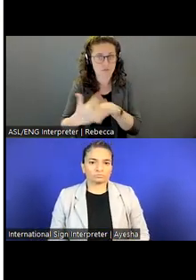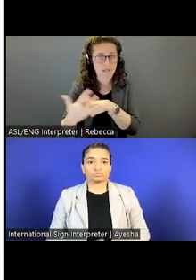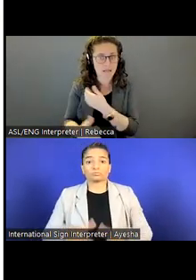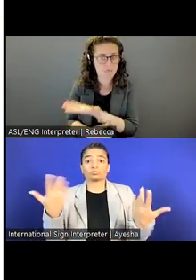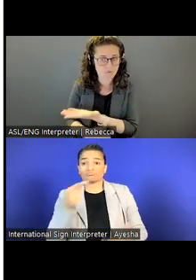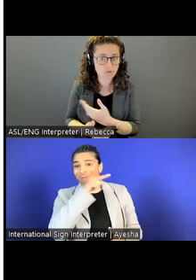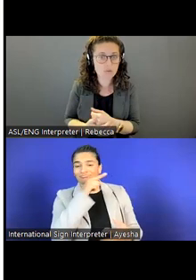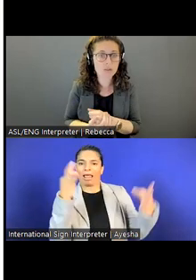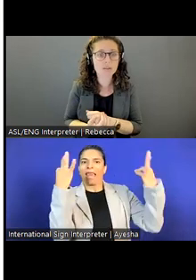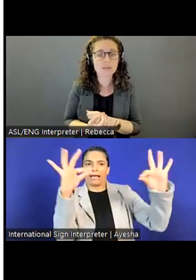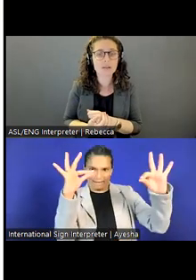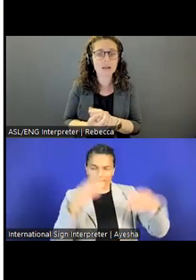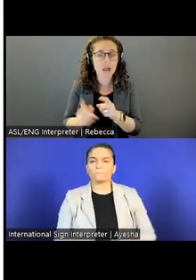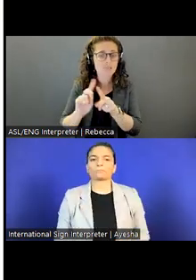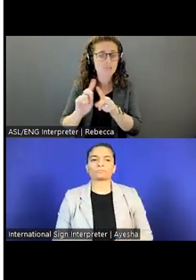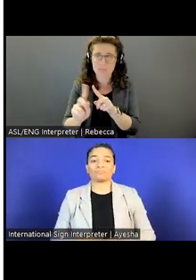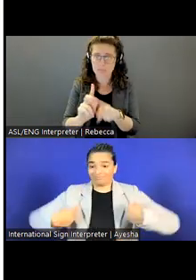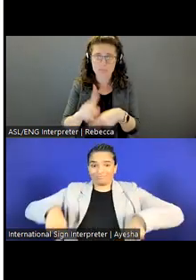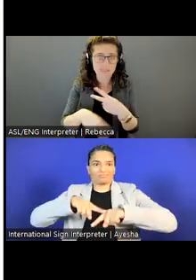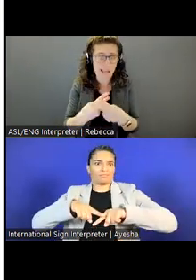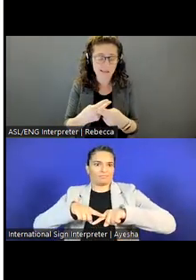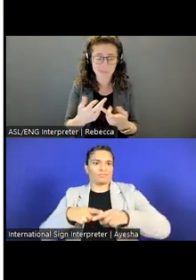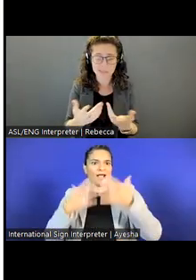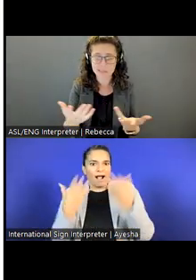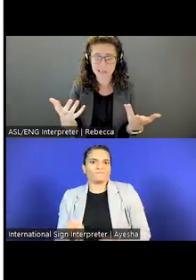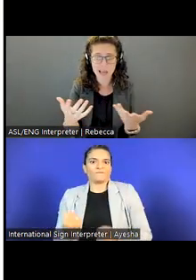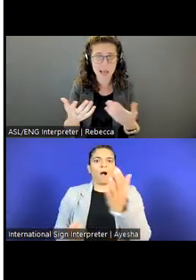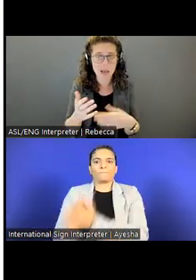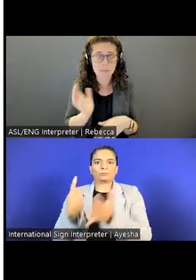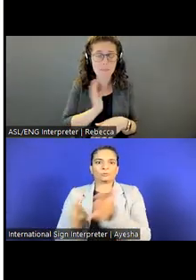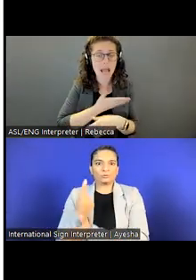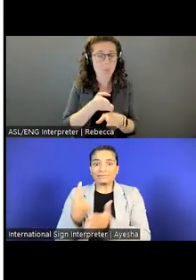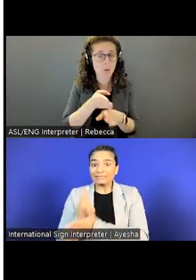There's a lot of different types of positions, you know, we work our main office is in the